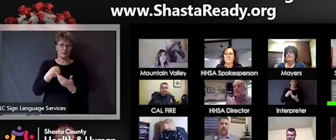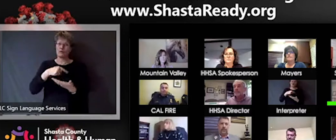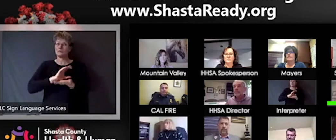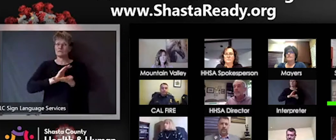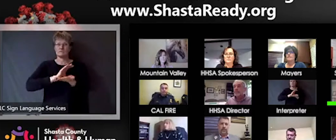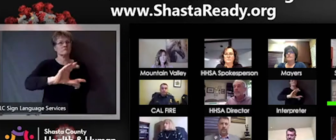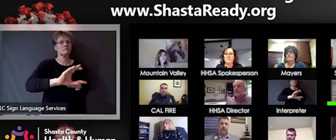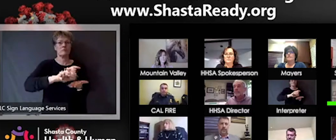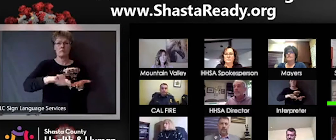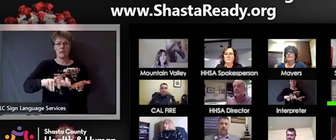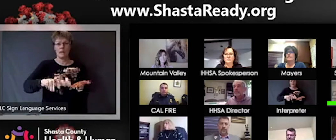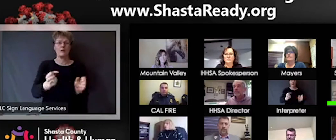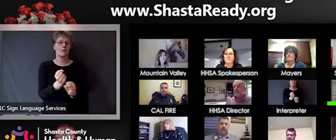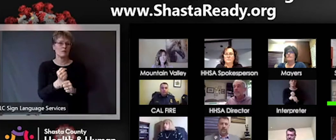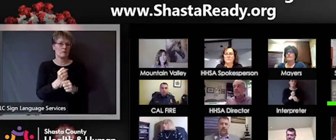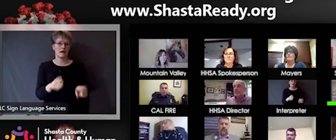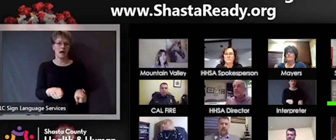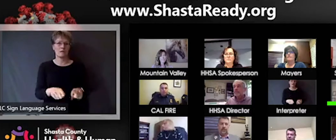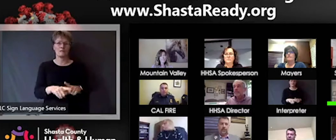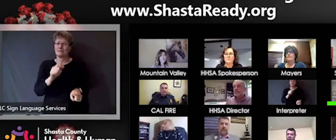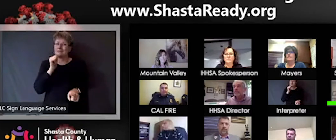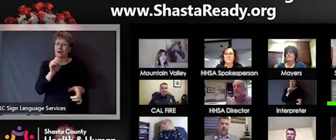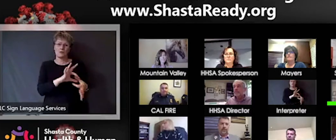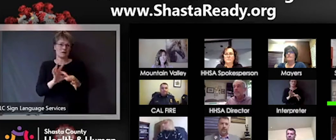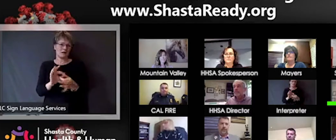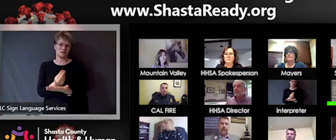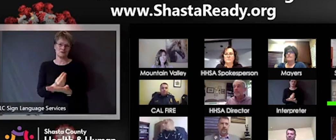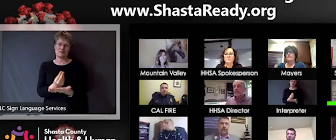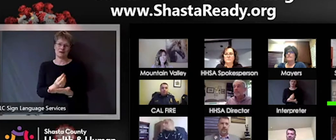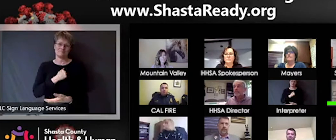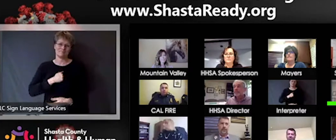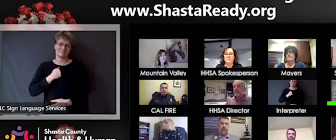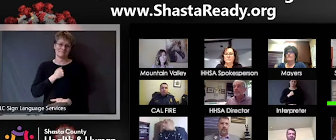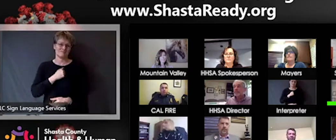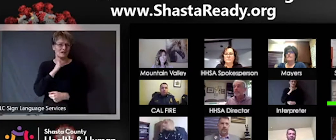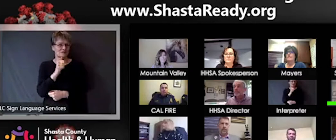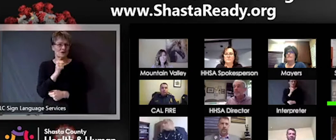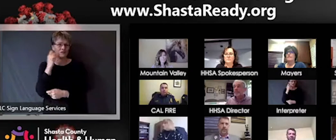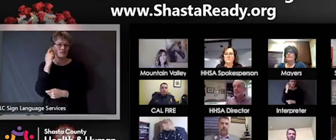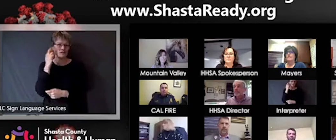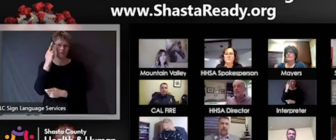make it happen, but unfortunately that's that's not the only limitation.